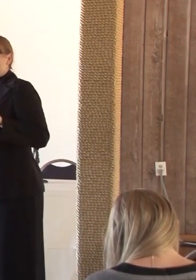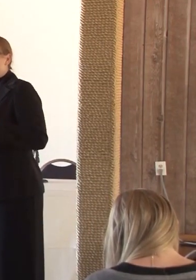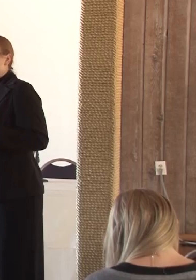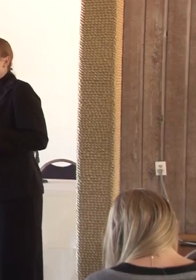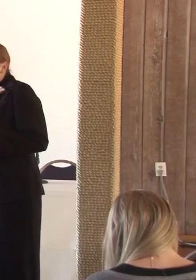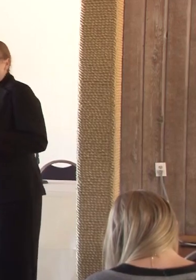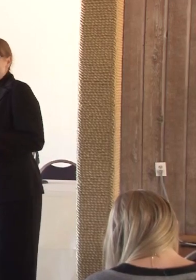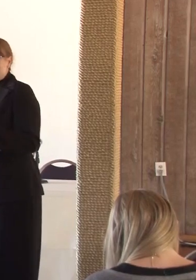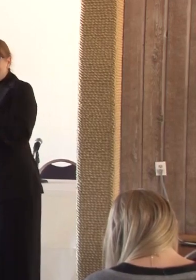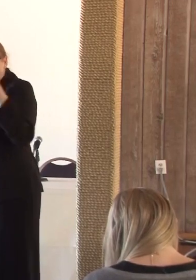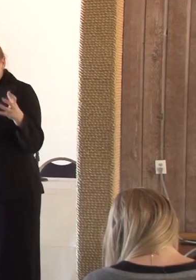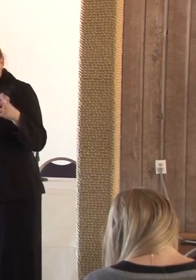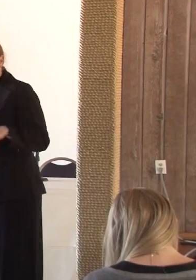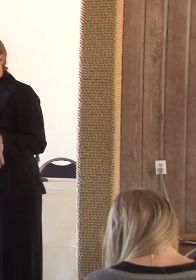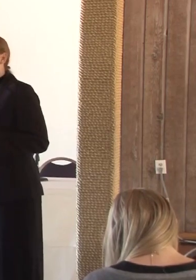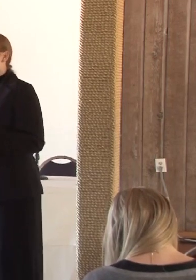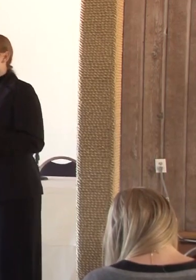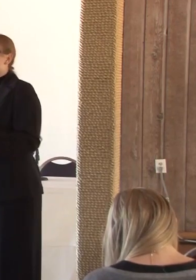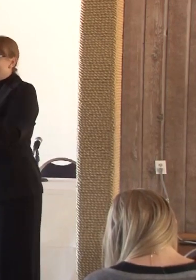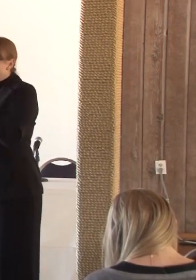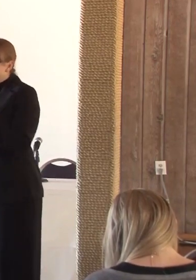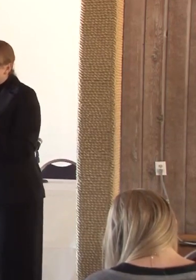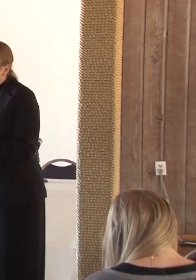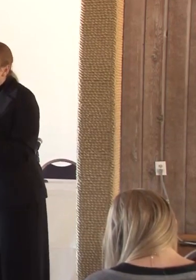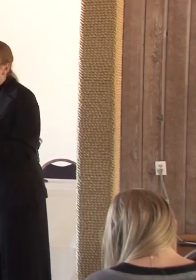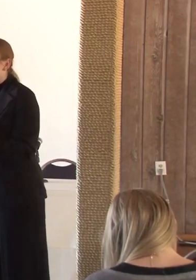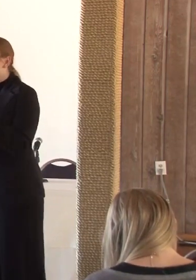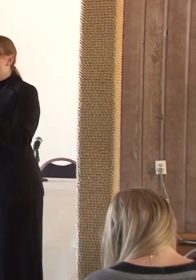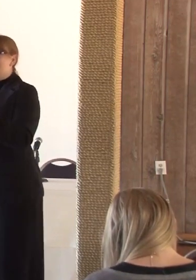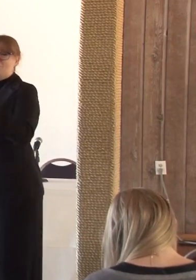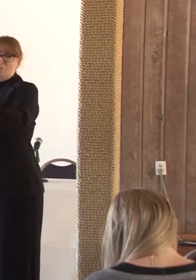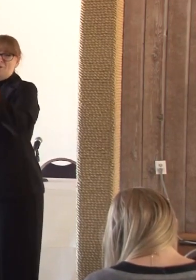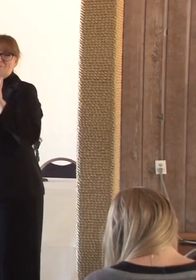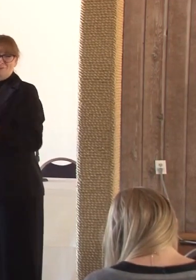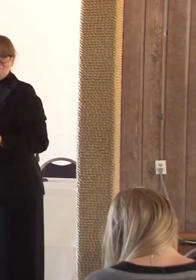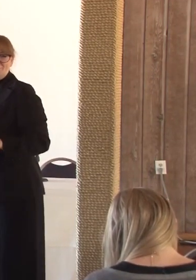Thank you so much for being here again and I hope you have a wonderful experience.